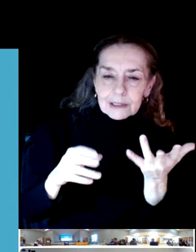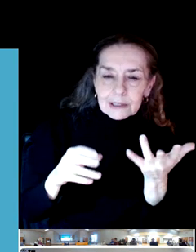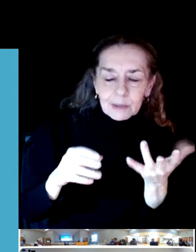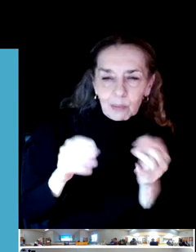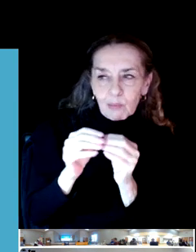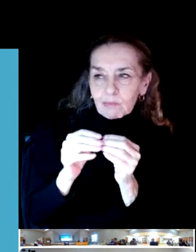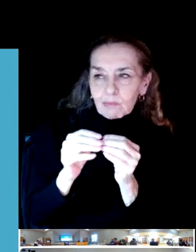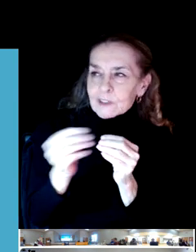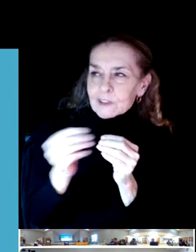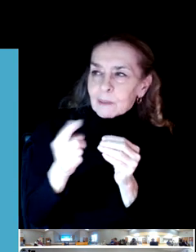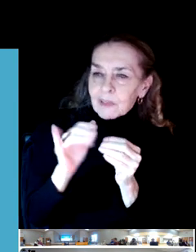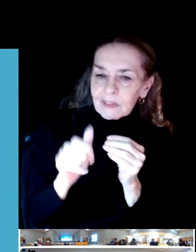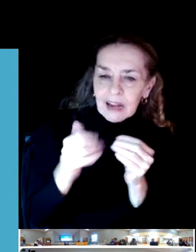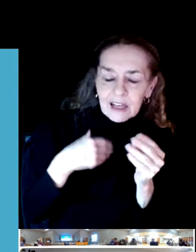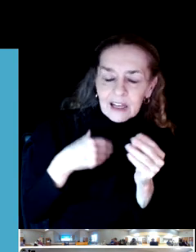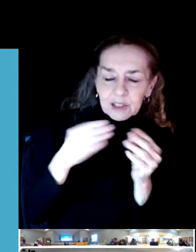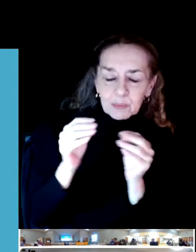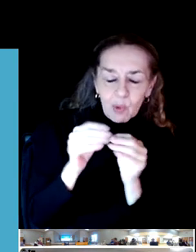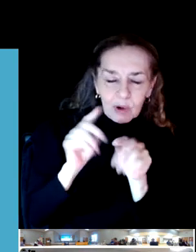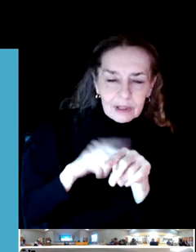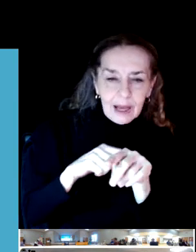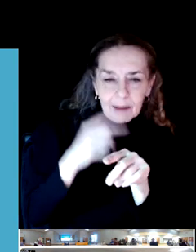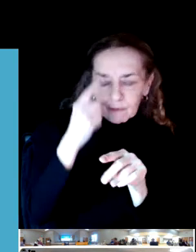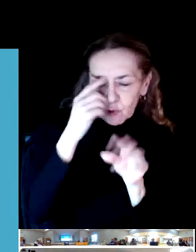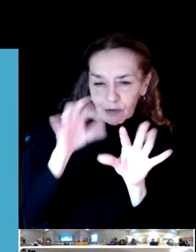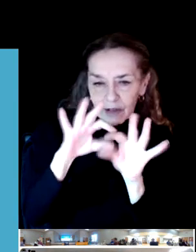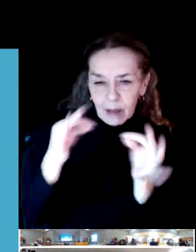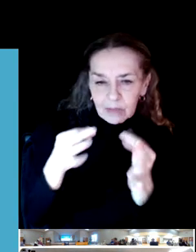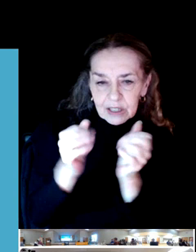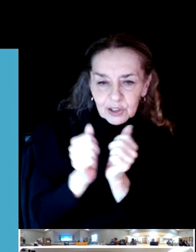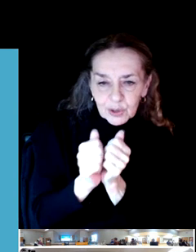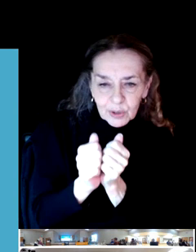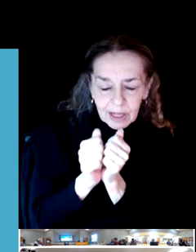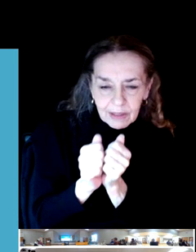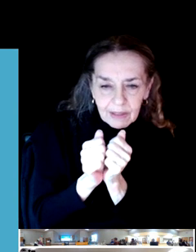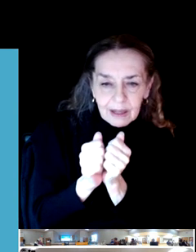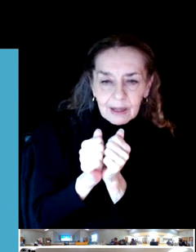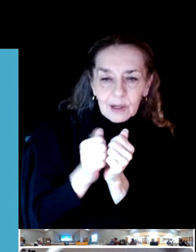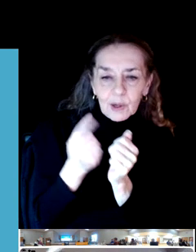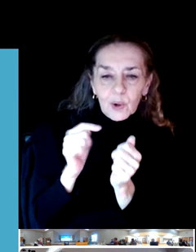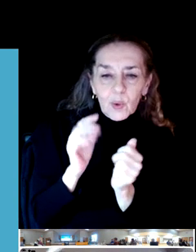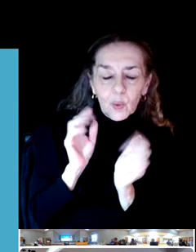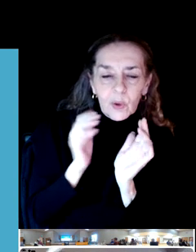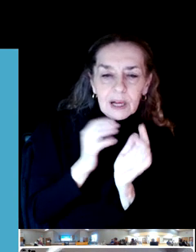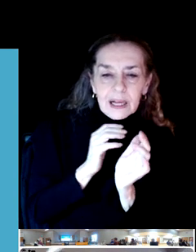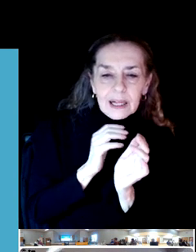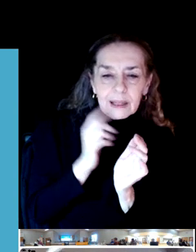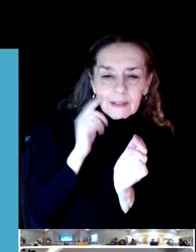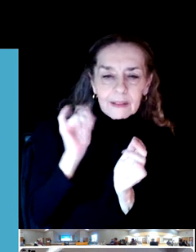As an outdoor recreational activity, disc golf's low barrier to entry is one of its most attractive features.